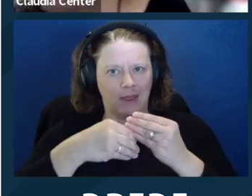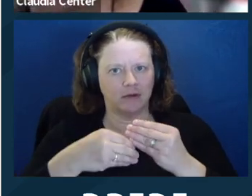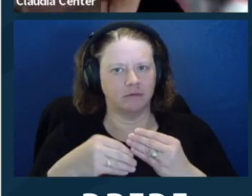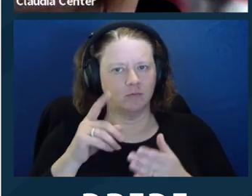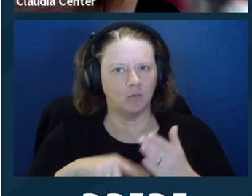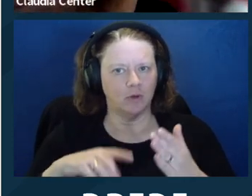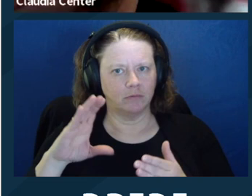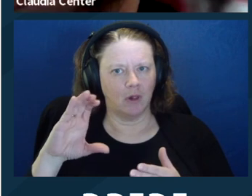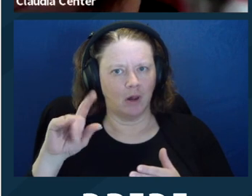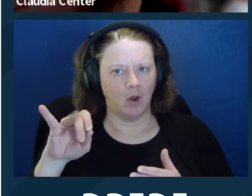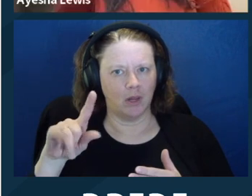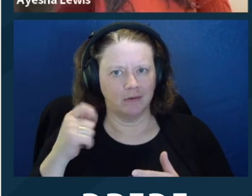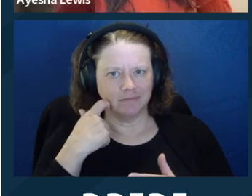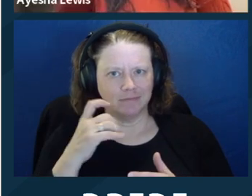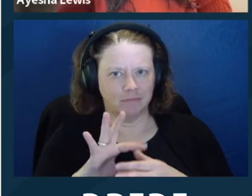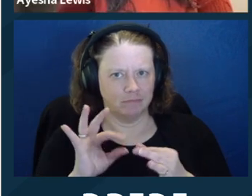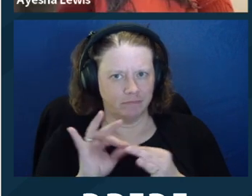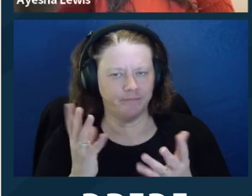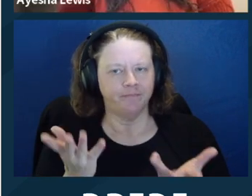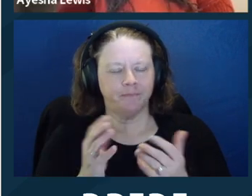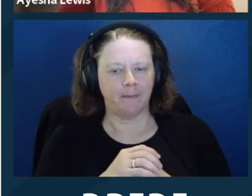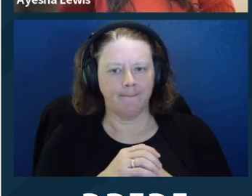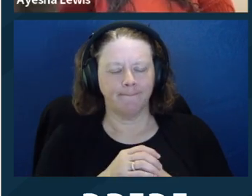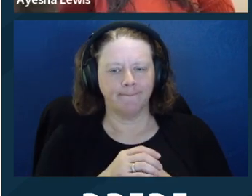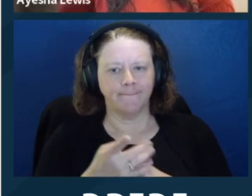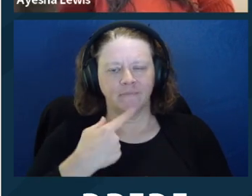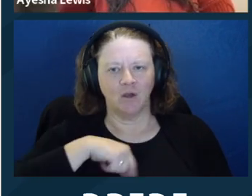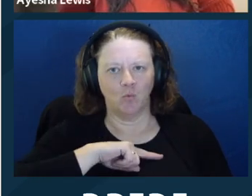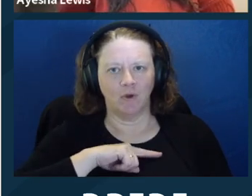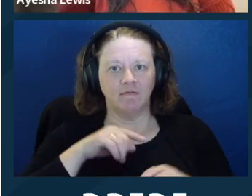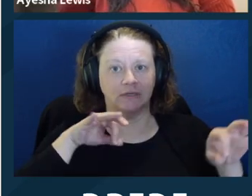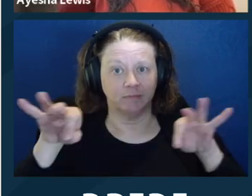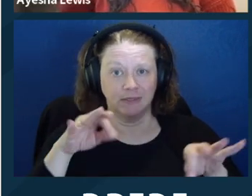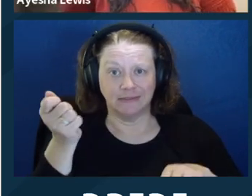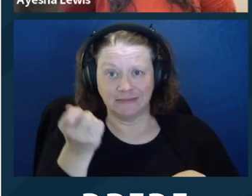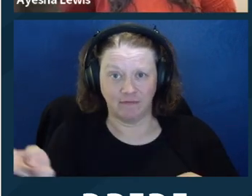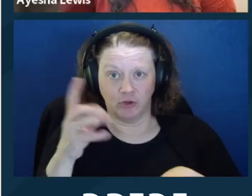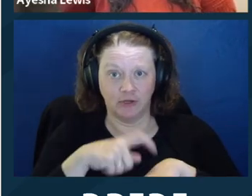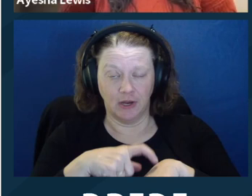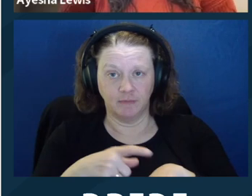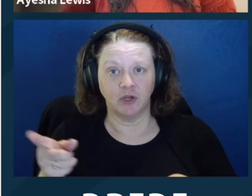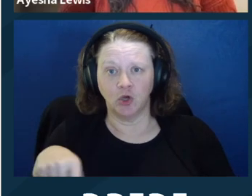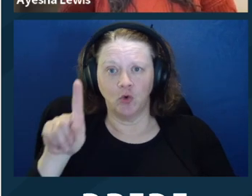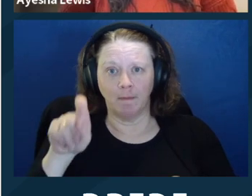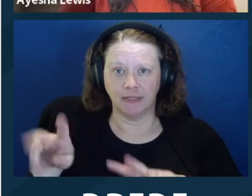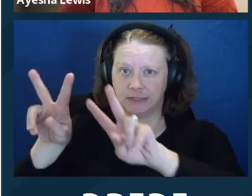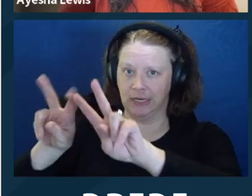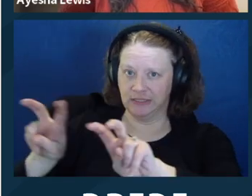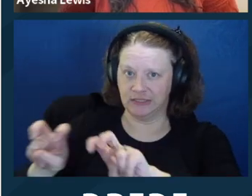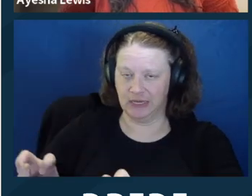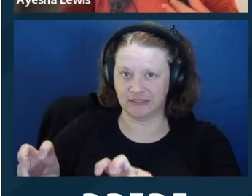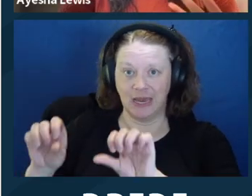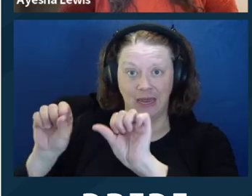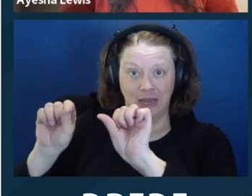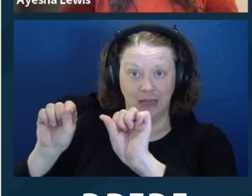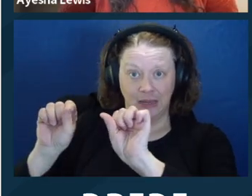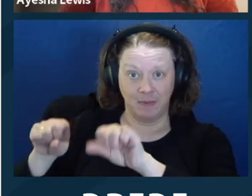The one thought I would add to what Claudia said that we've explained